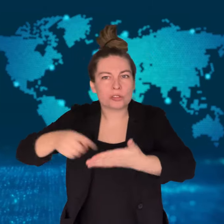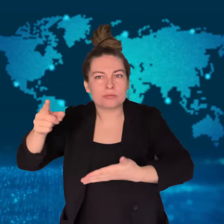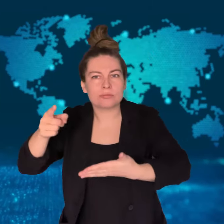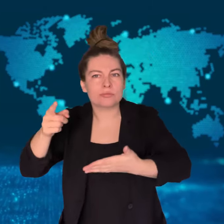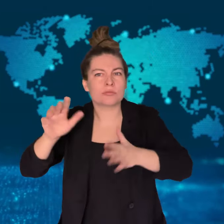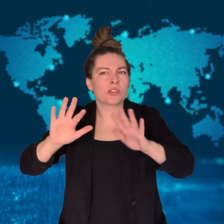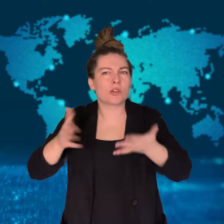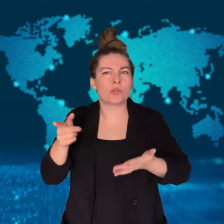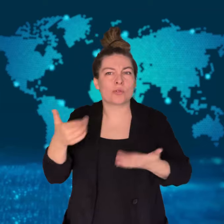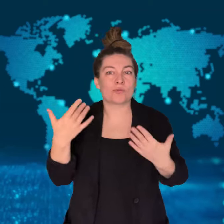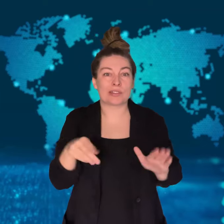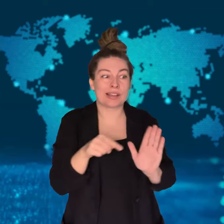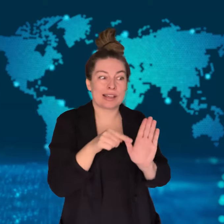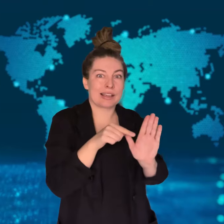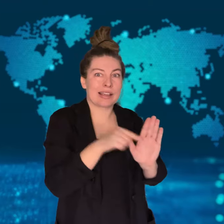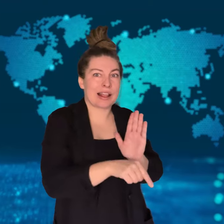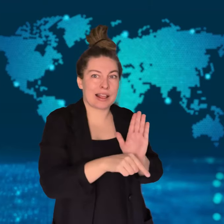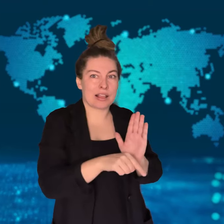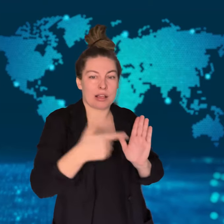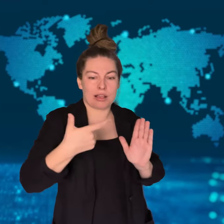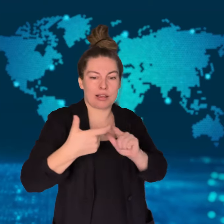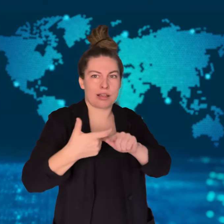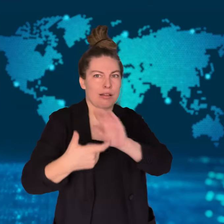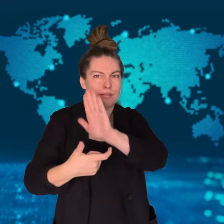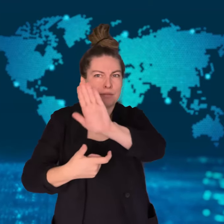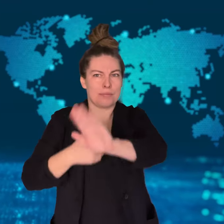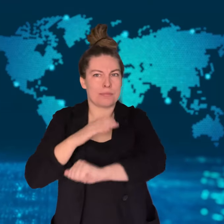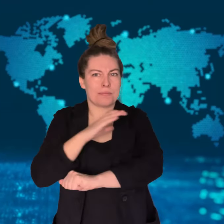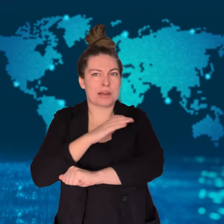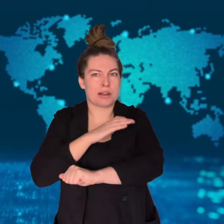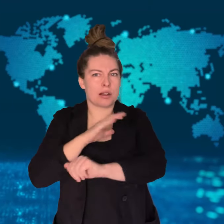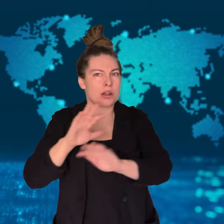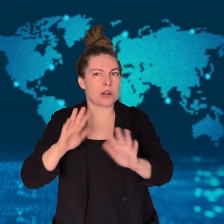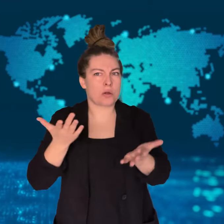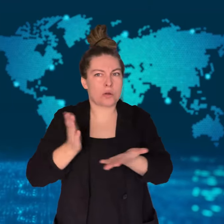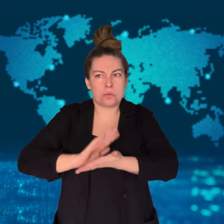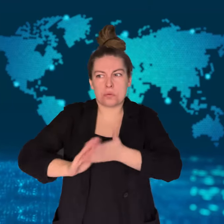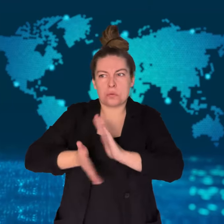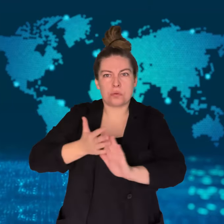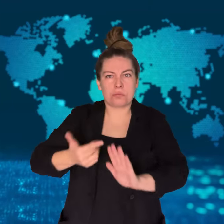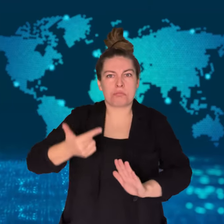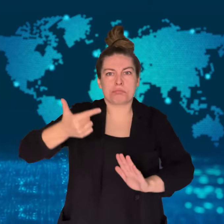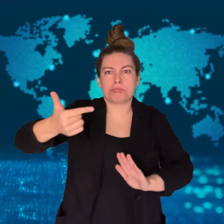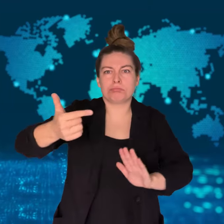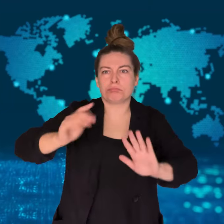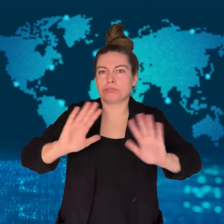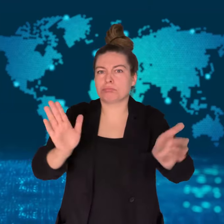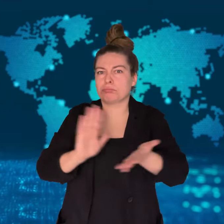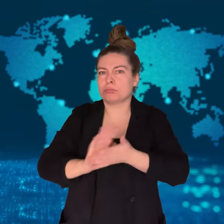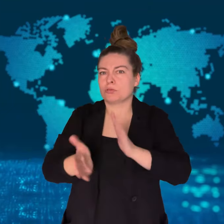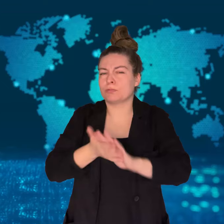as well as how he checked out the police gun that he returned after the murders.